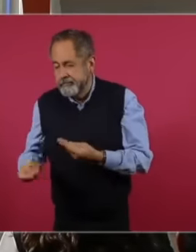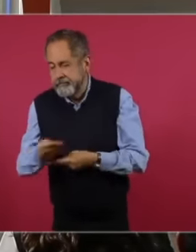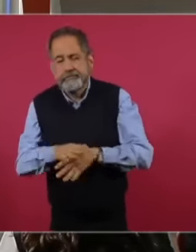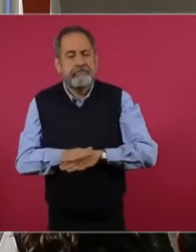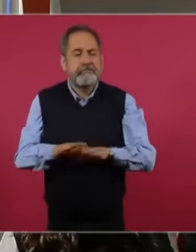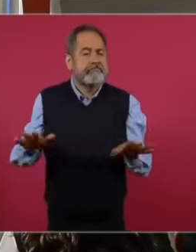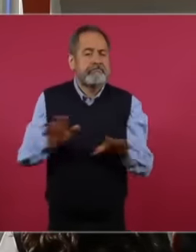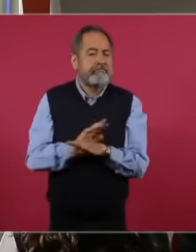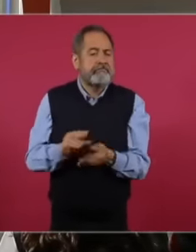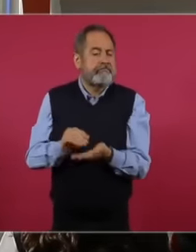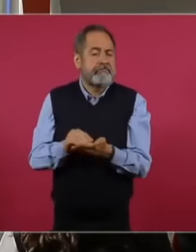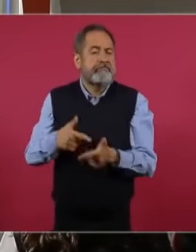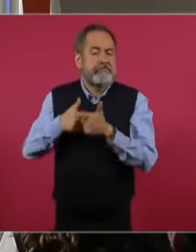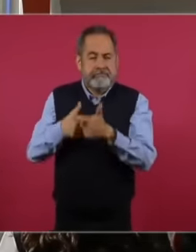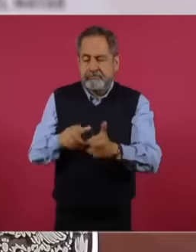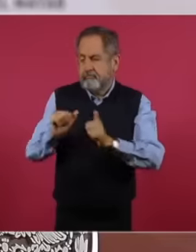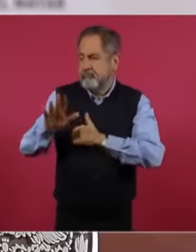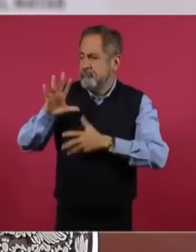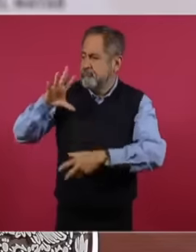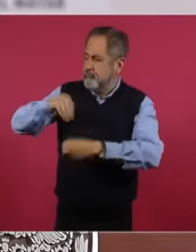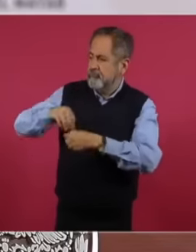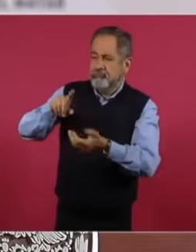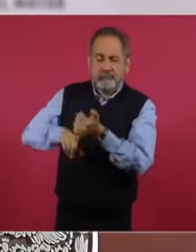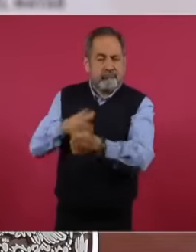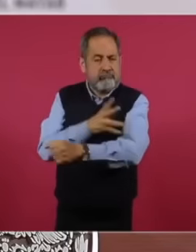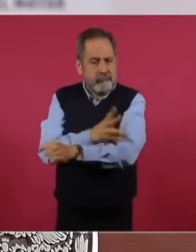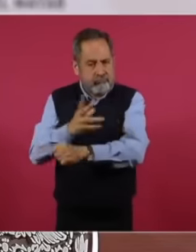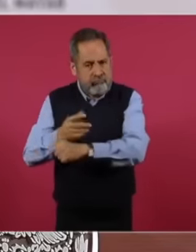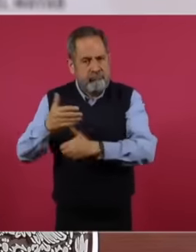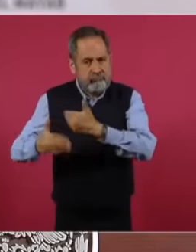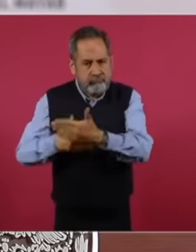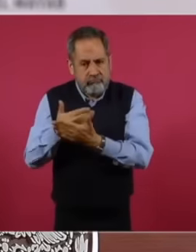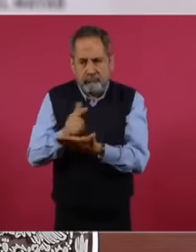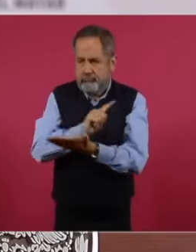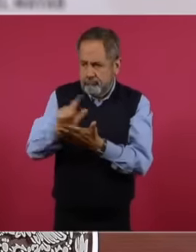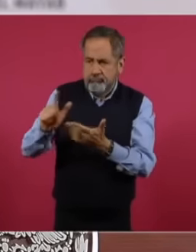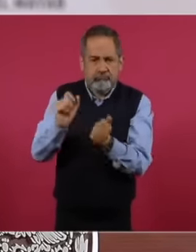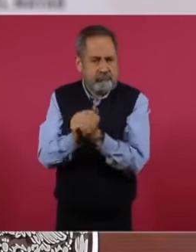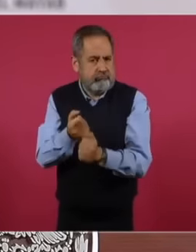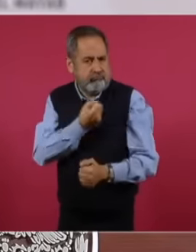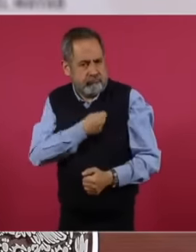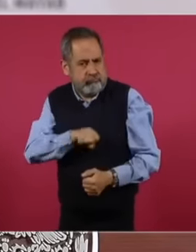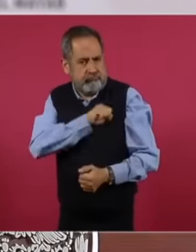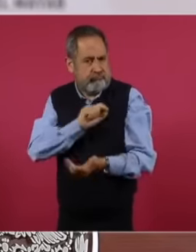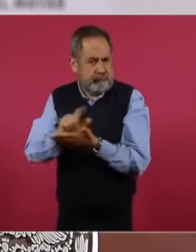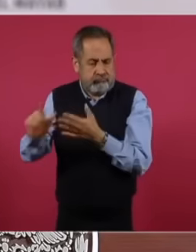commitments to complete transparency in health and regulatory processes the